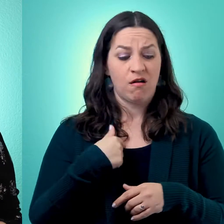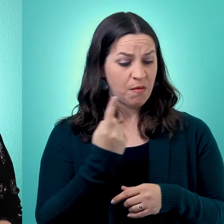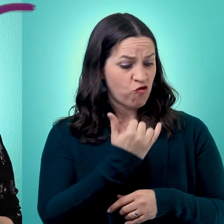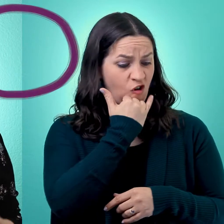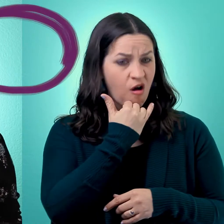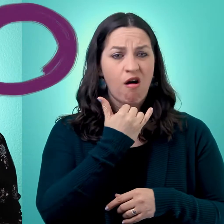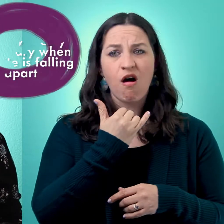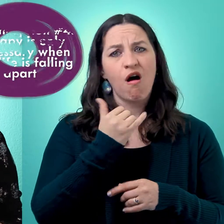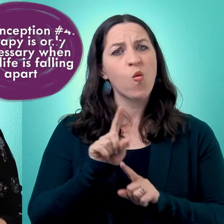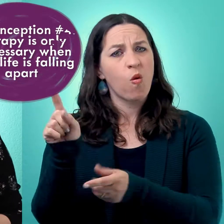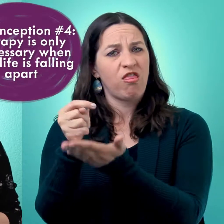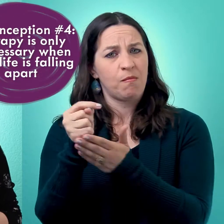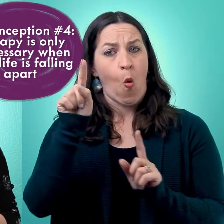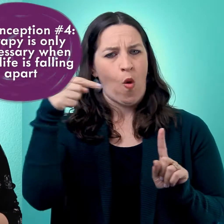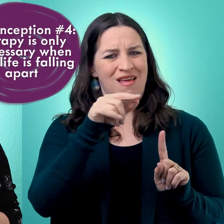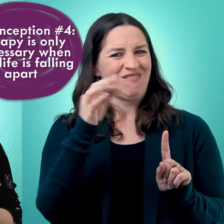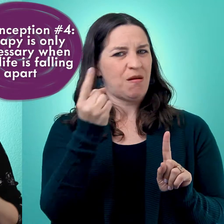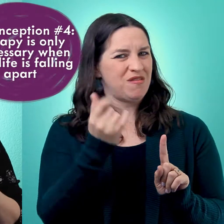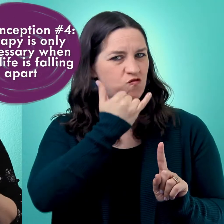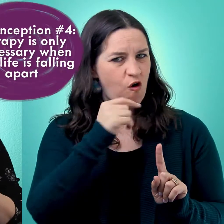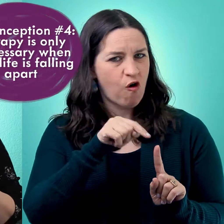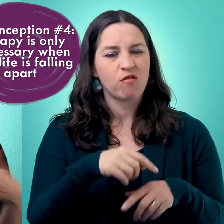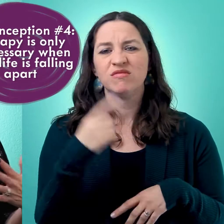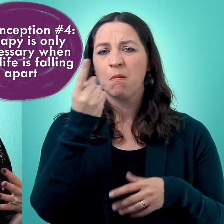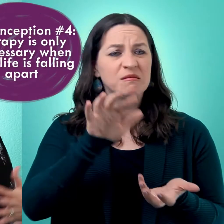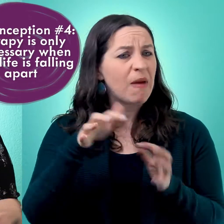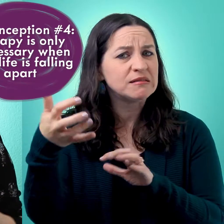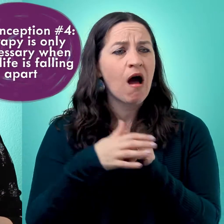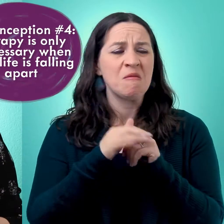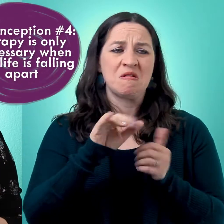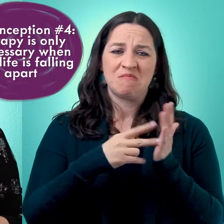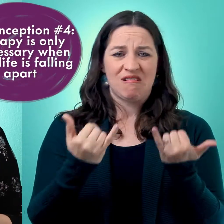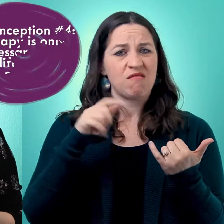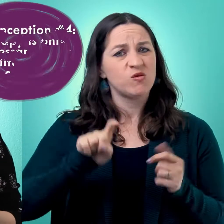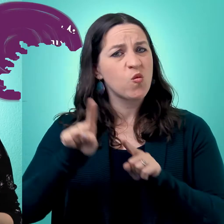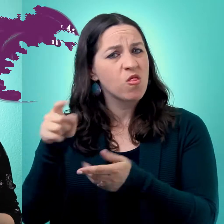something is wrong, that something has to be messed up in your life or there has to be some kind of